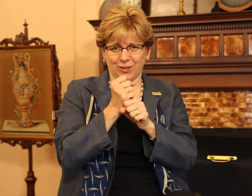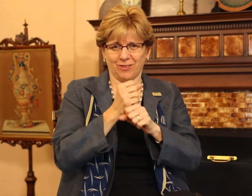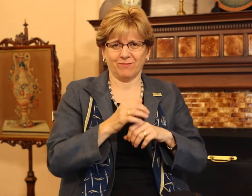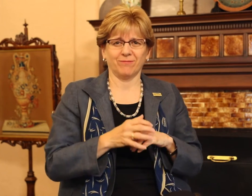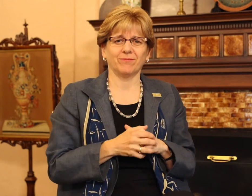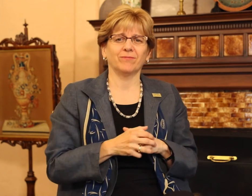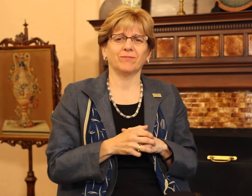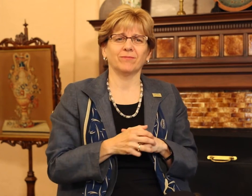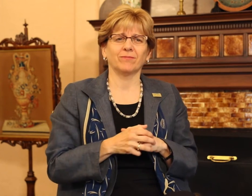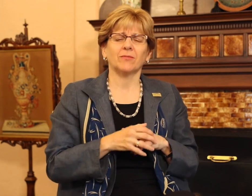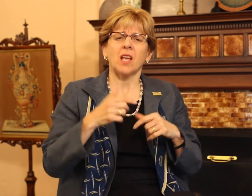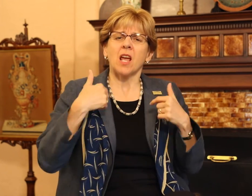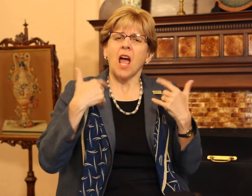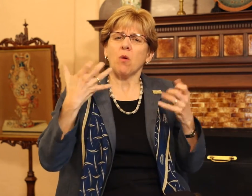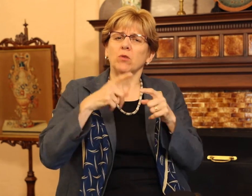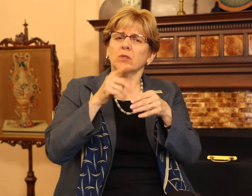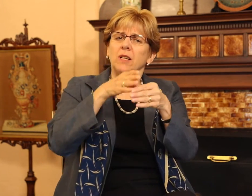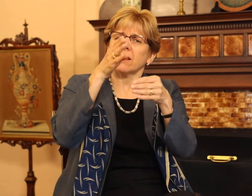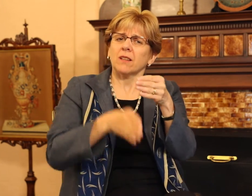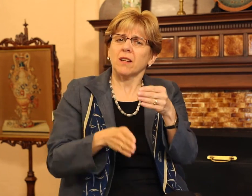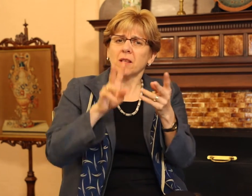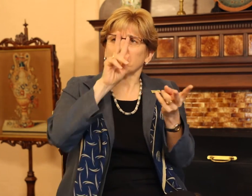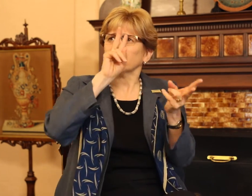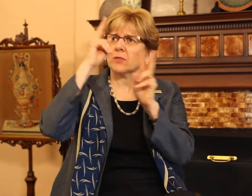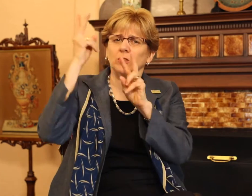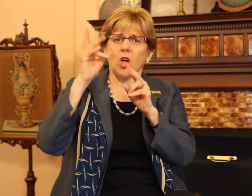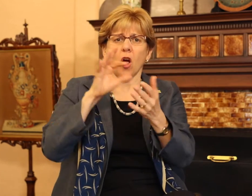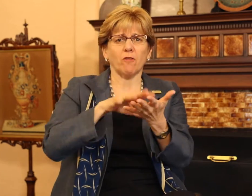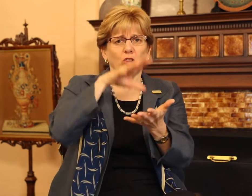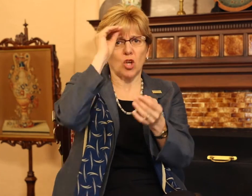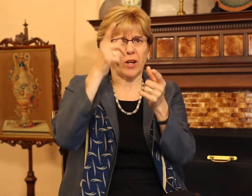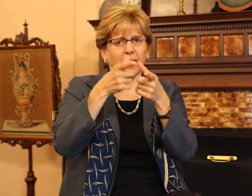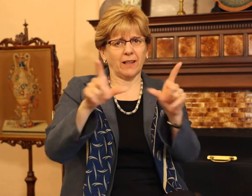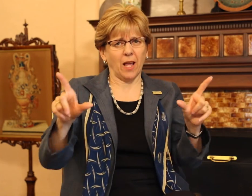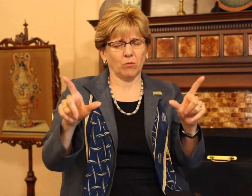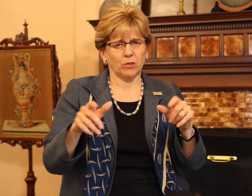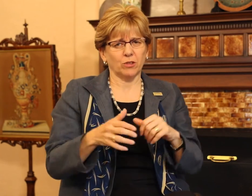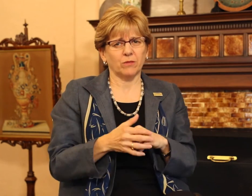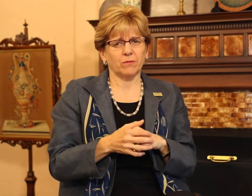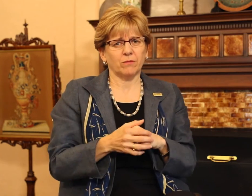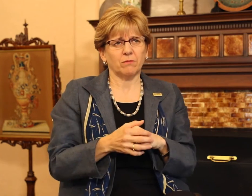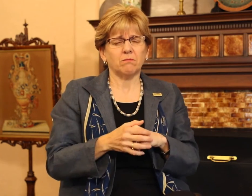I wanted to put an end to the misconceptions of learning language.